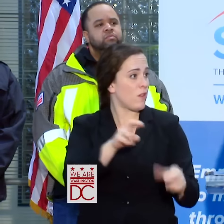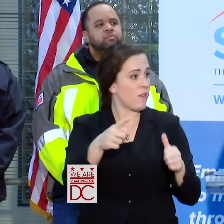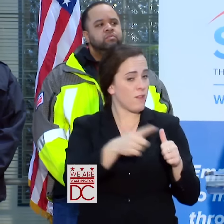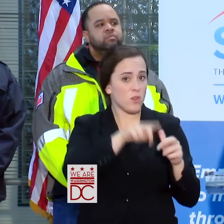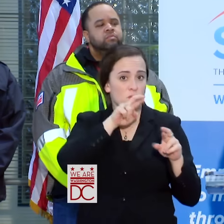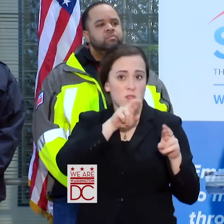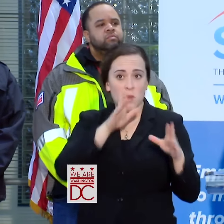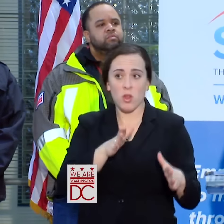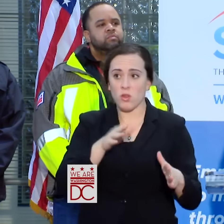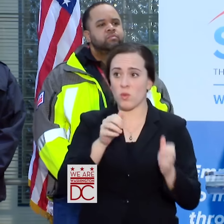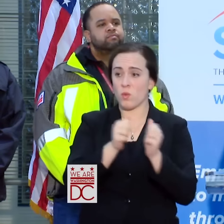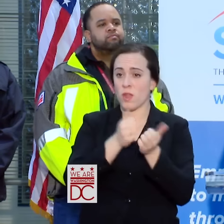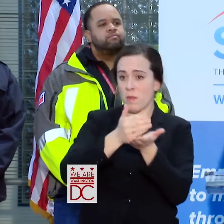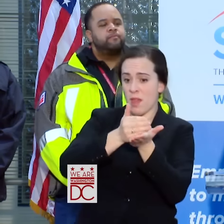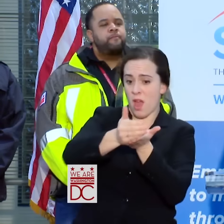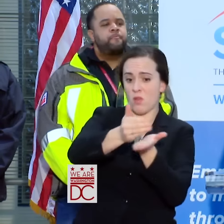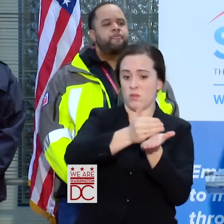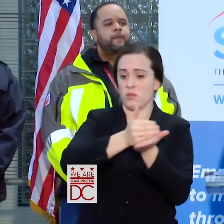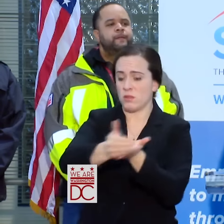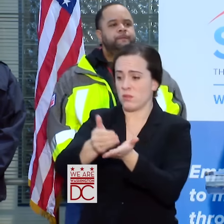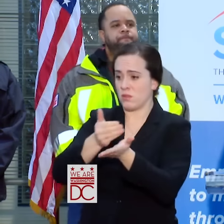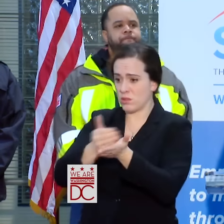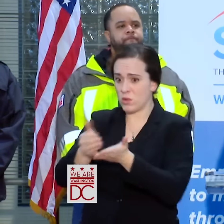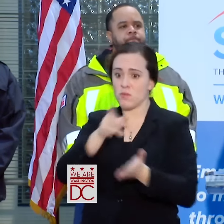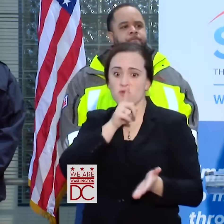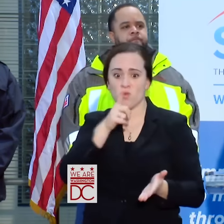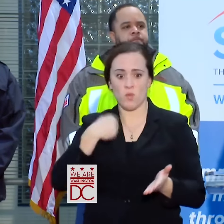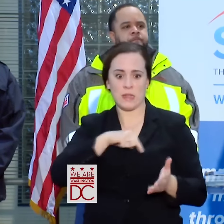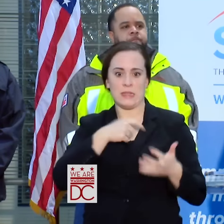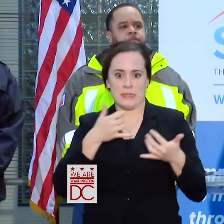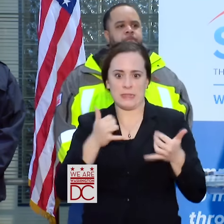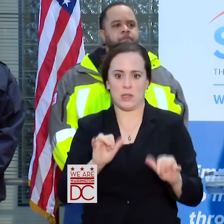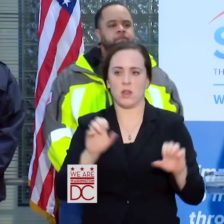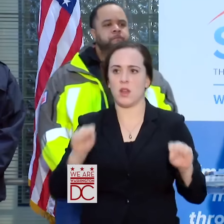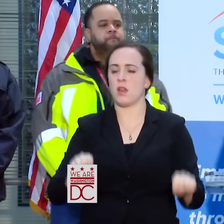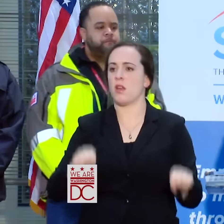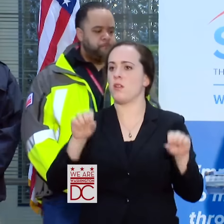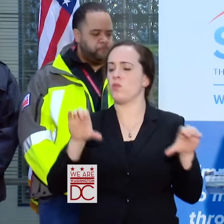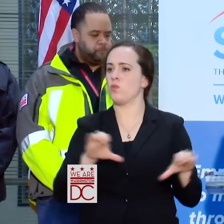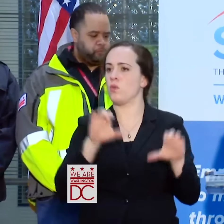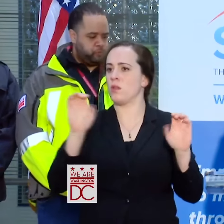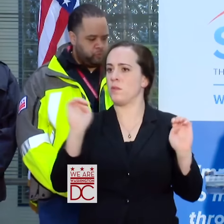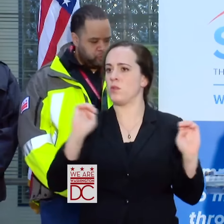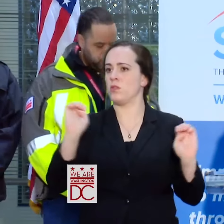TO BE SURE WE CAN STILL PERFORM THE SERVICES OF THE EMERGENCY SERVICES IN THE DISTRICT OF COLUMBIA.